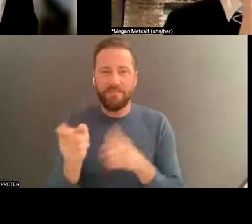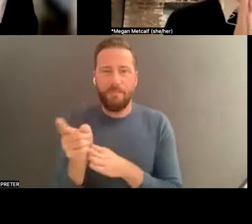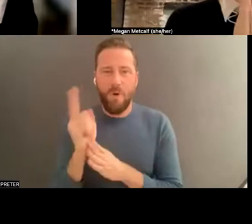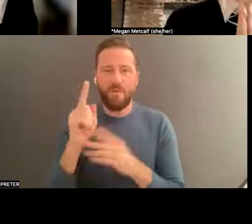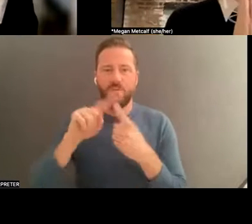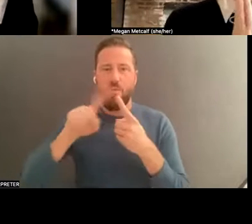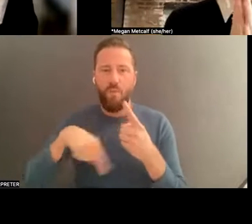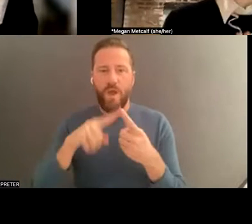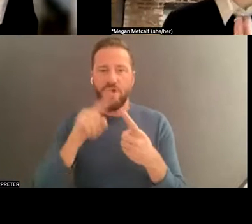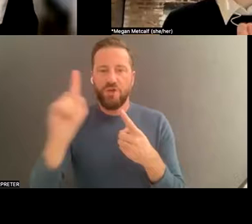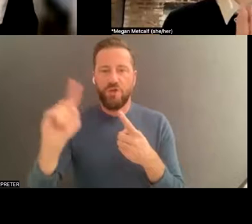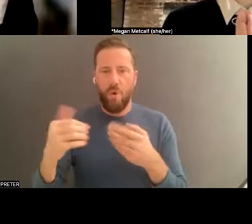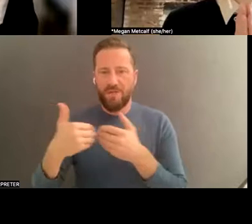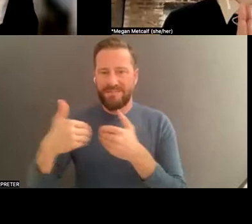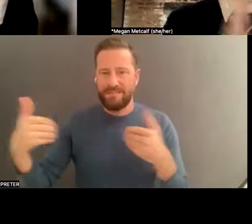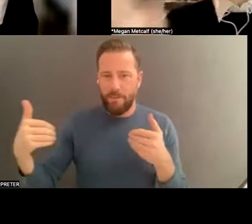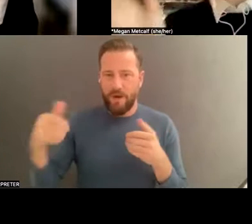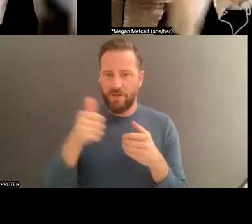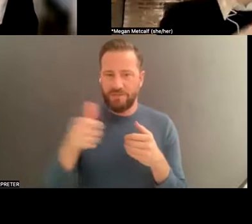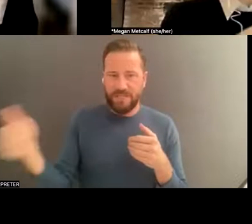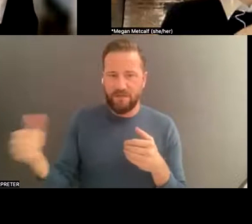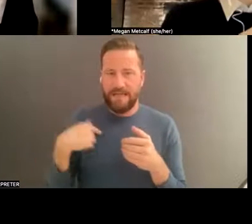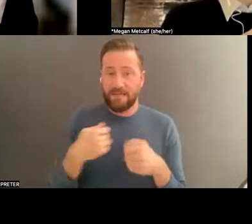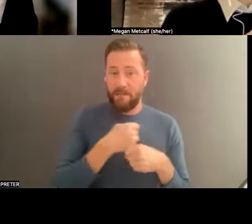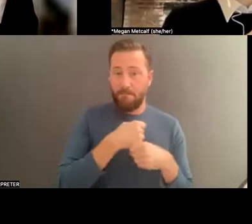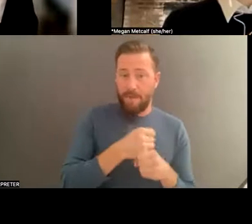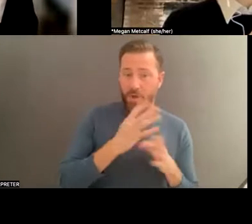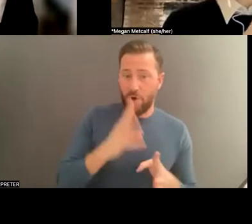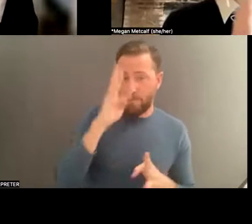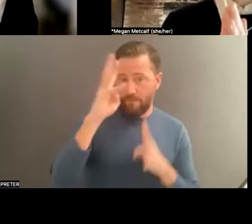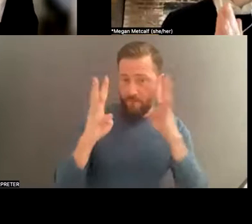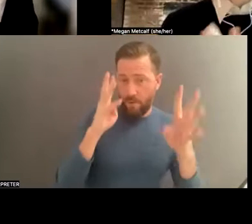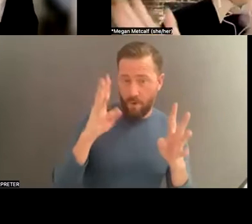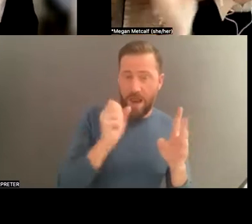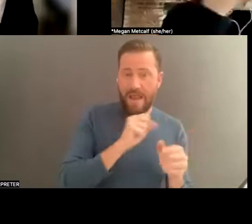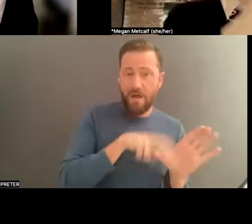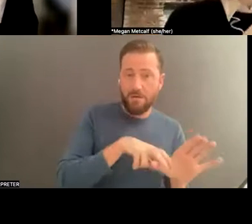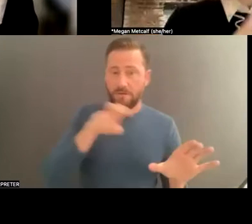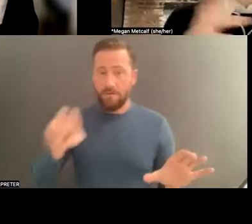as a maker or a performer and having to look onto your practice, either through recordings or